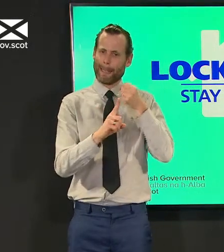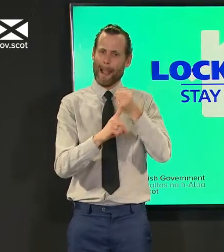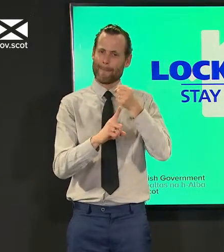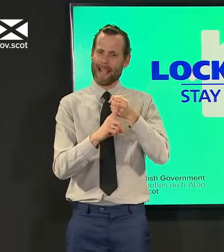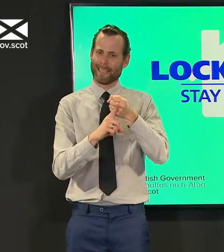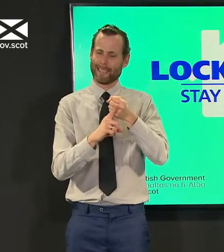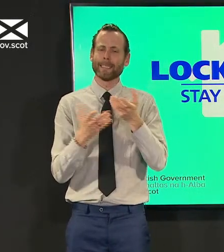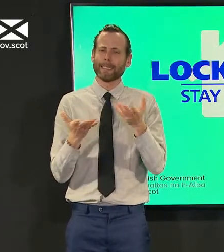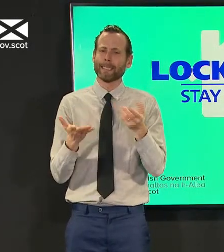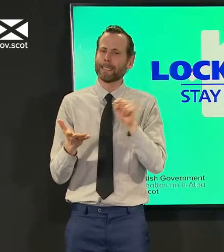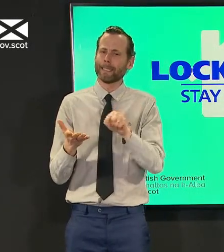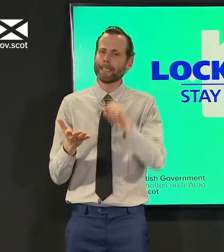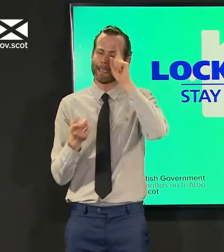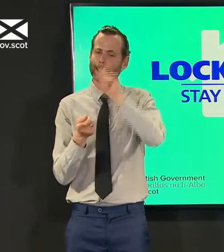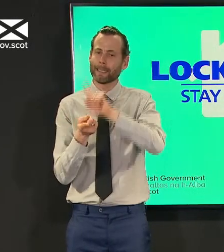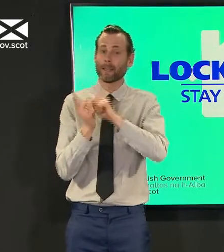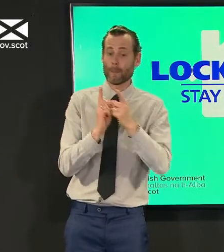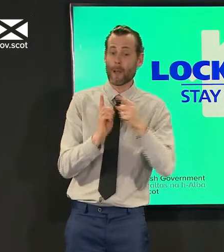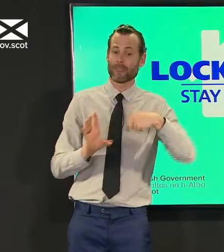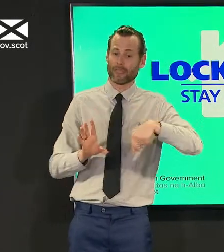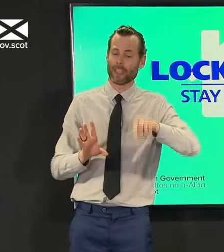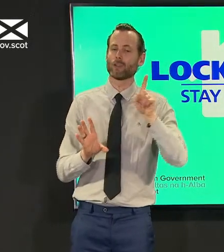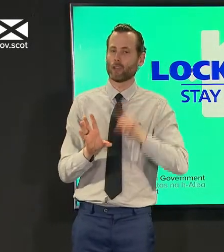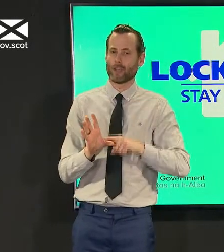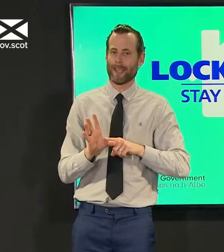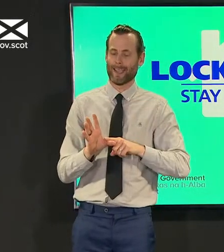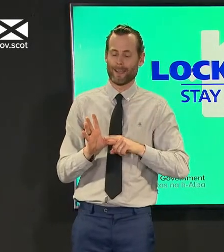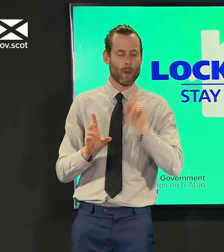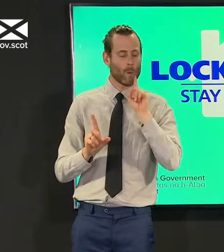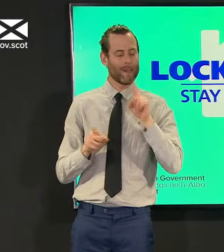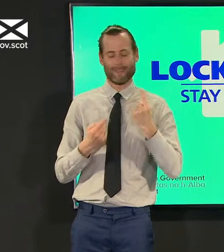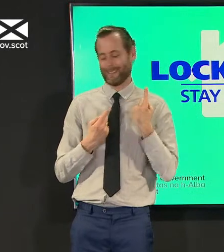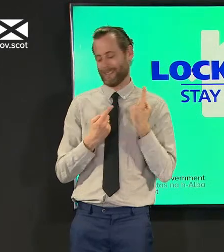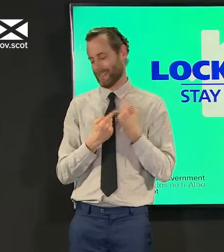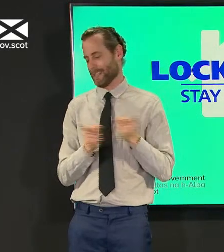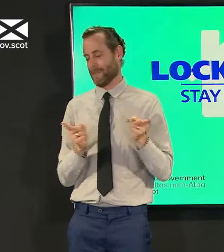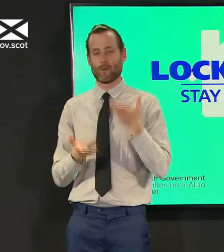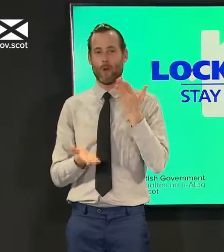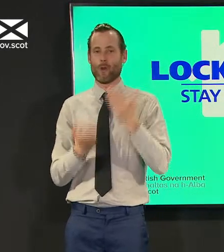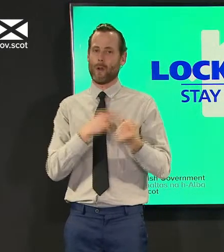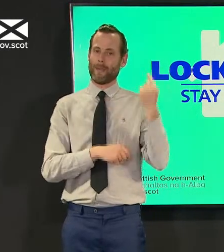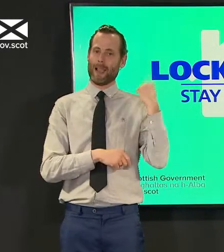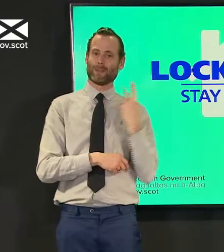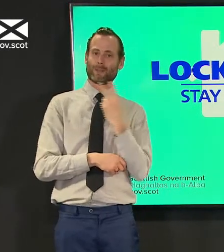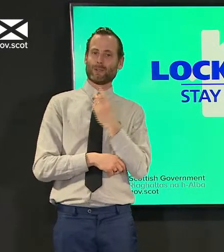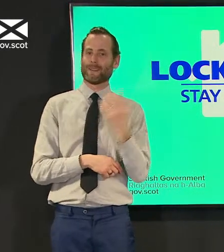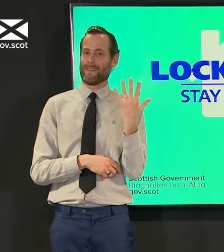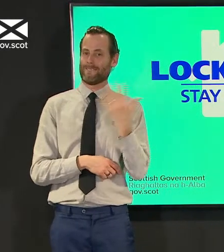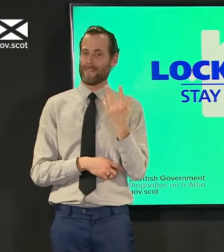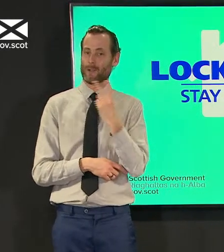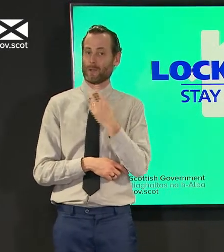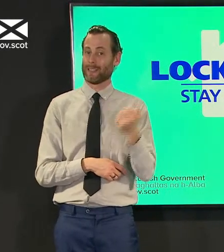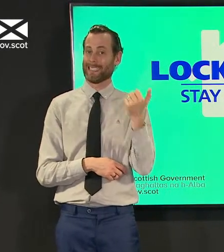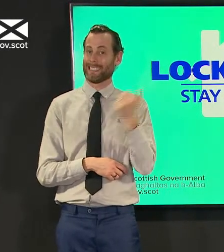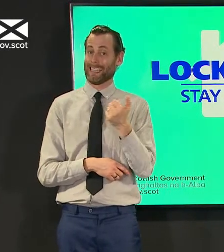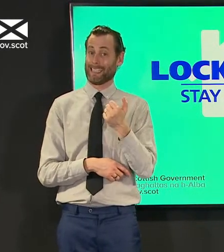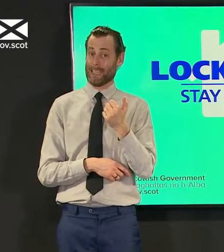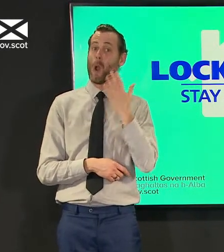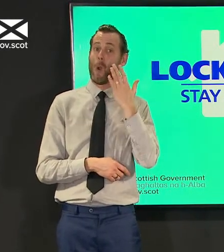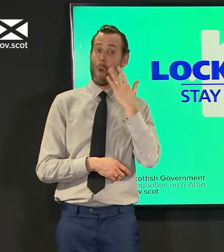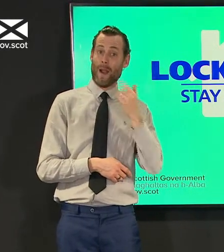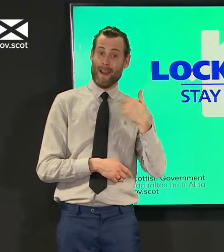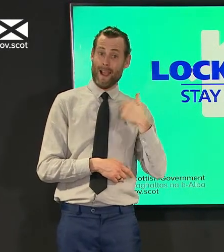certain be very very different from what it was in 2015-16 when i was standing uh for election and i